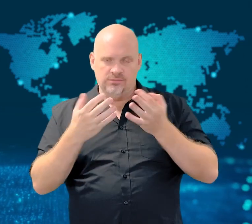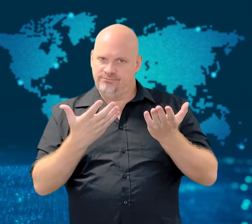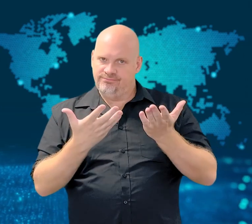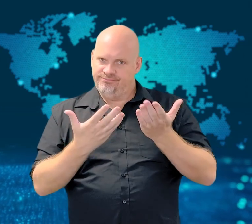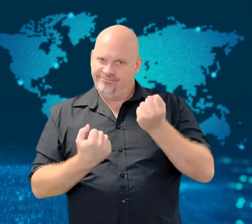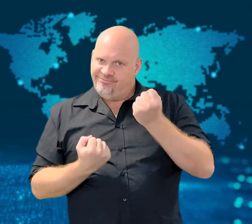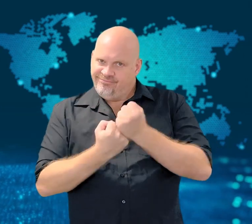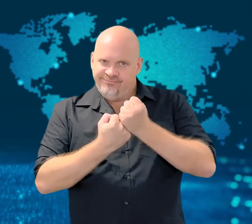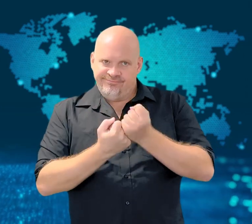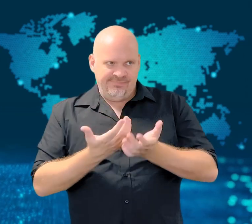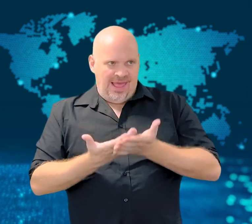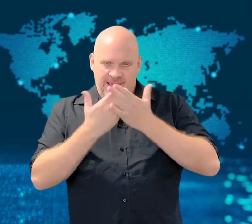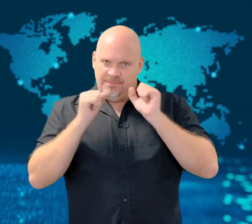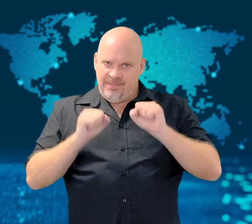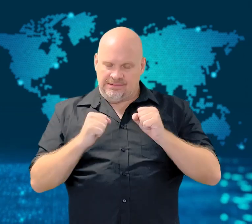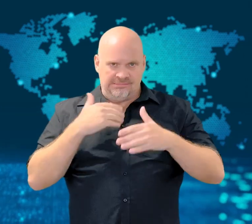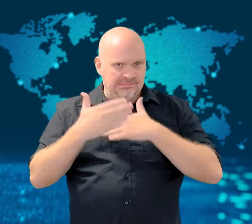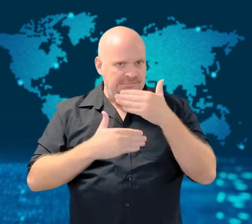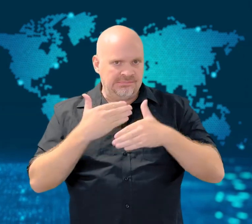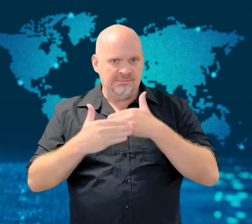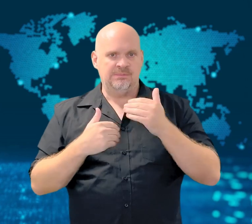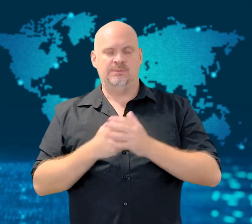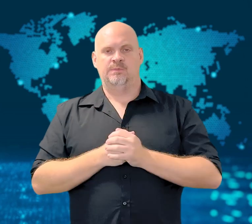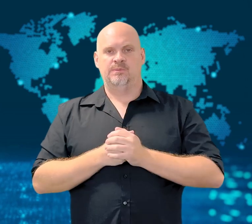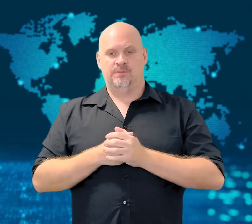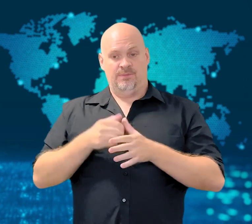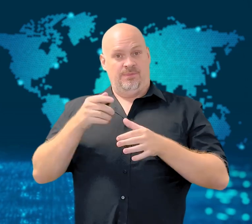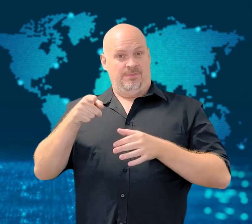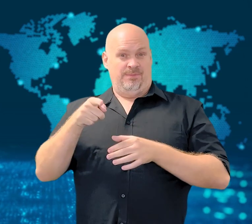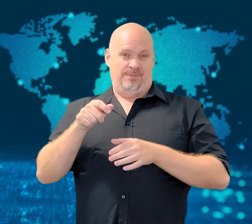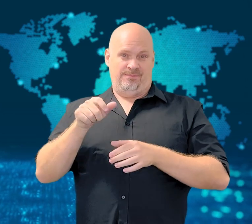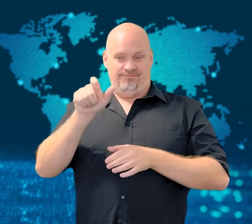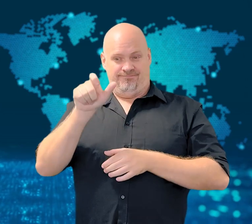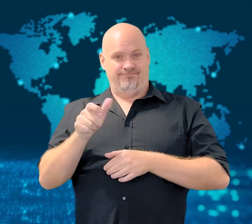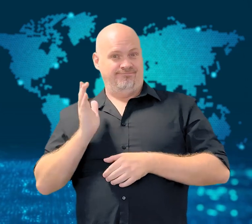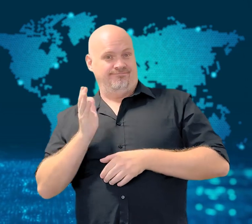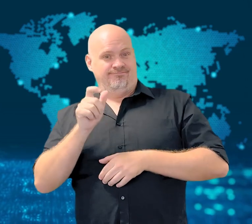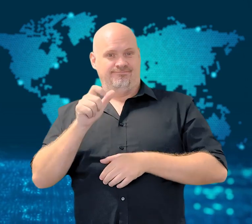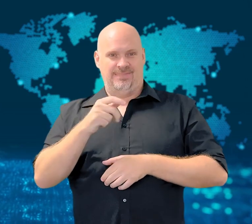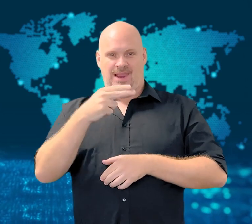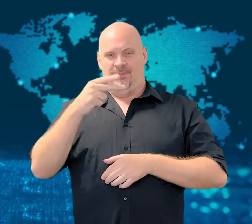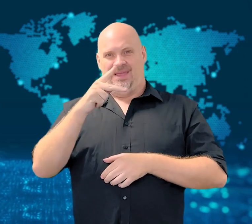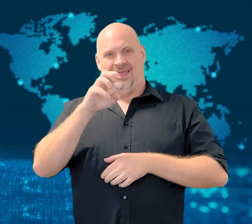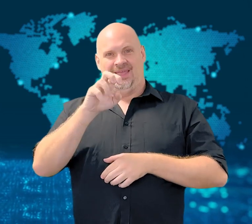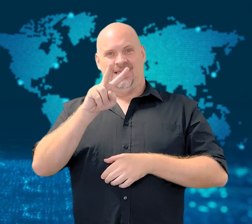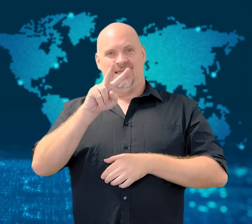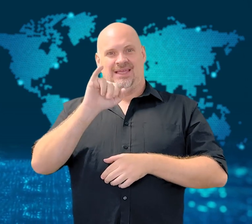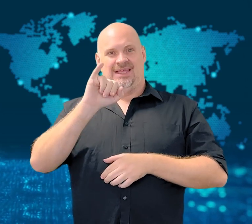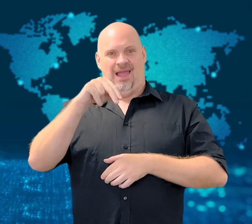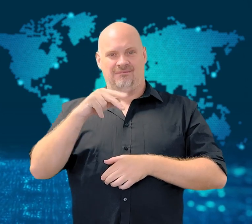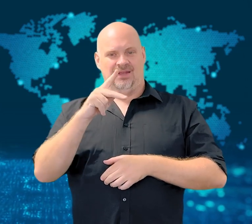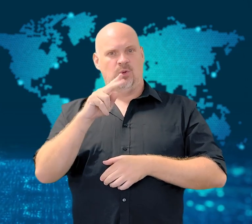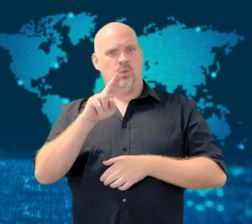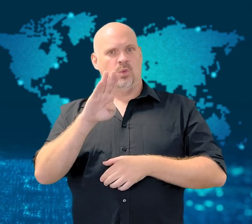since filing the lawsuit when he pleaded for the court to intervene.